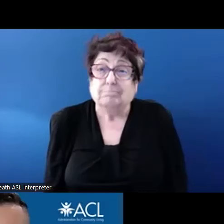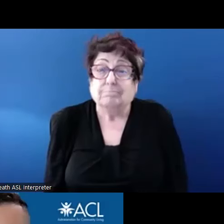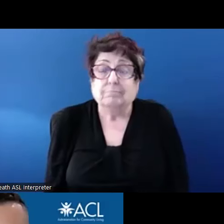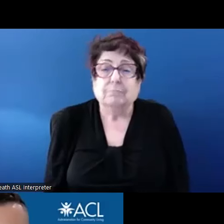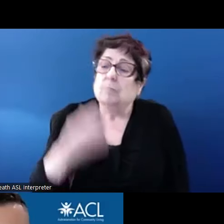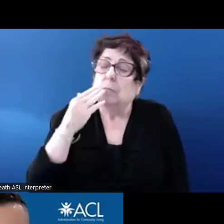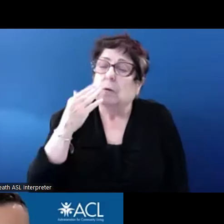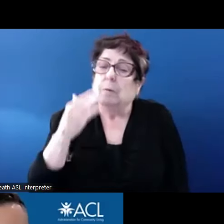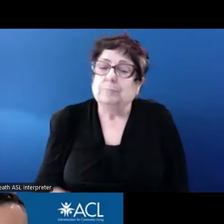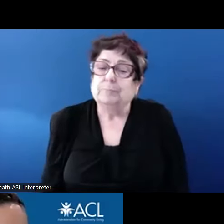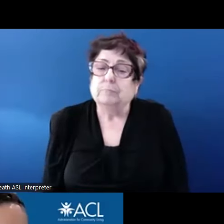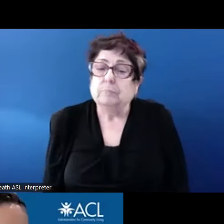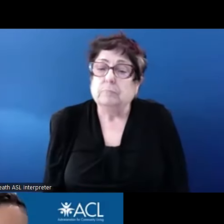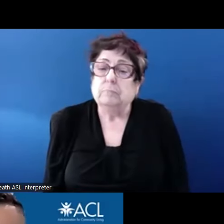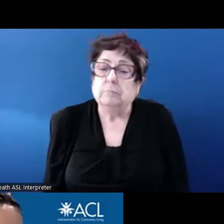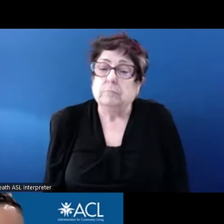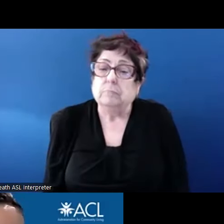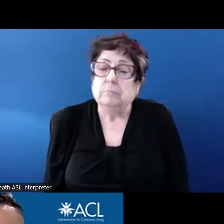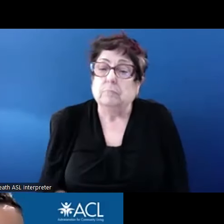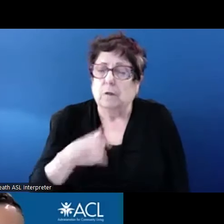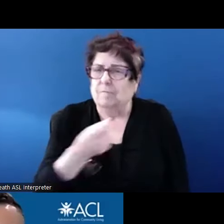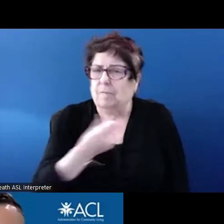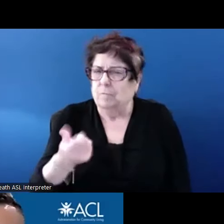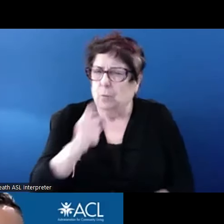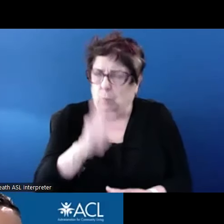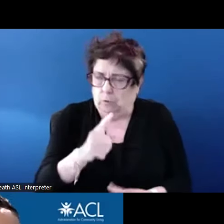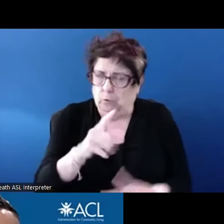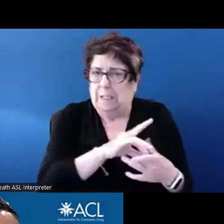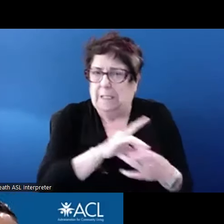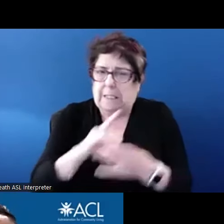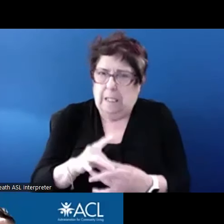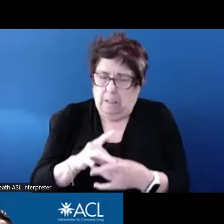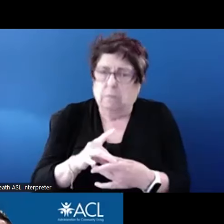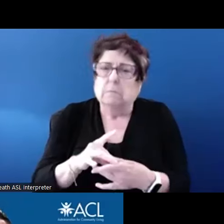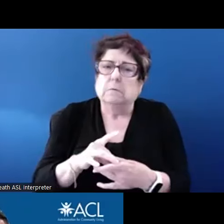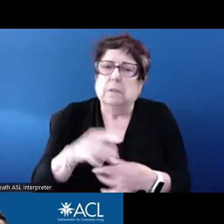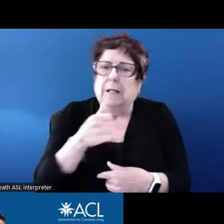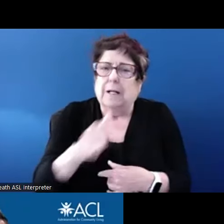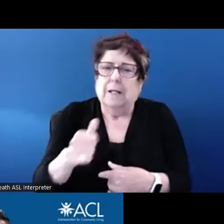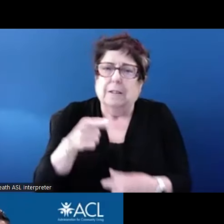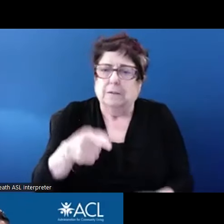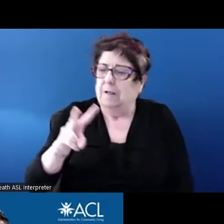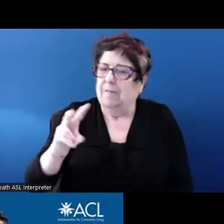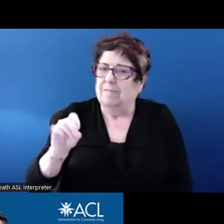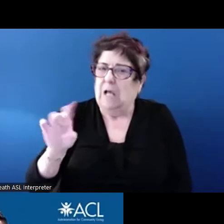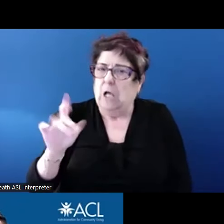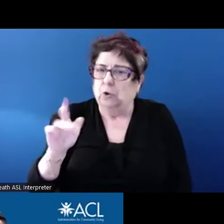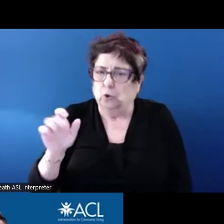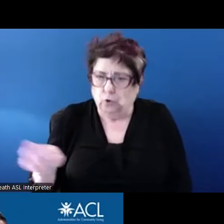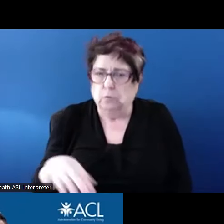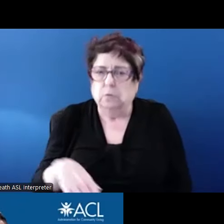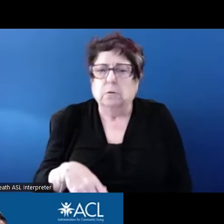few questions related to our any of the vouchers for project base units?